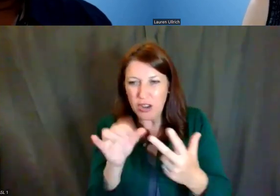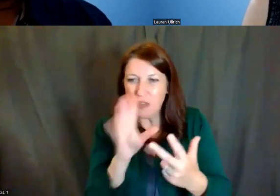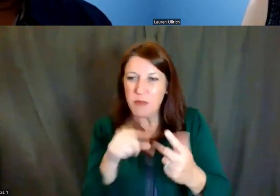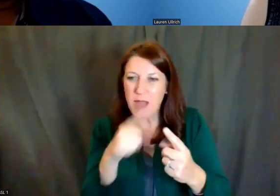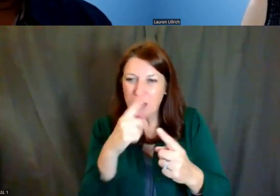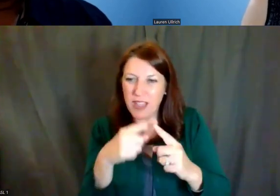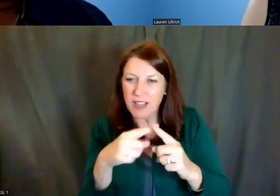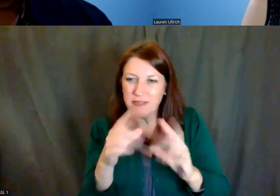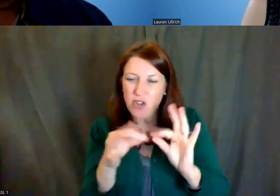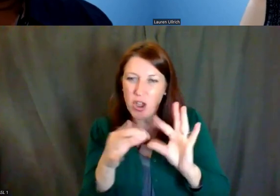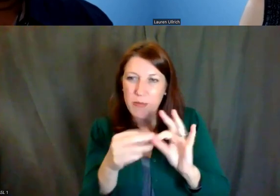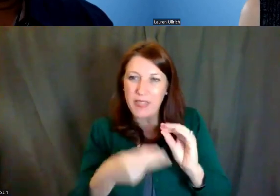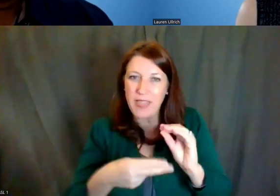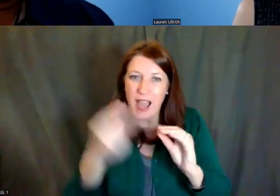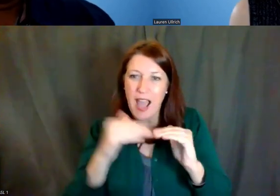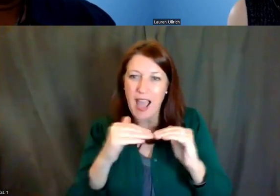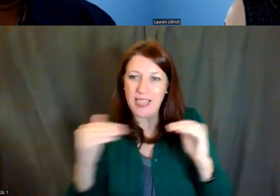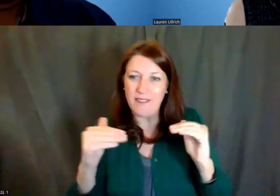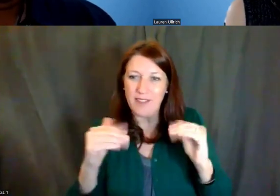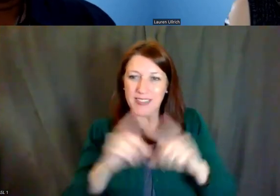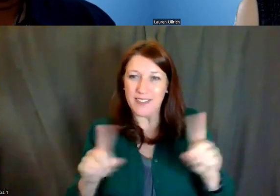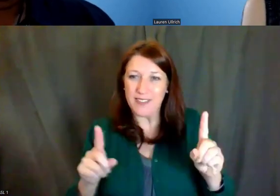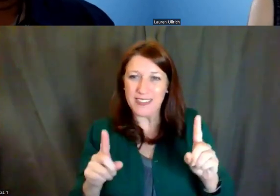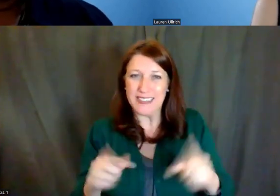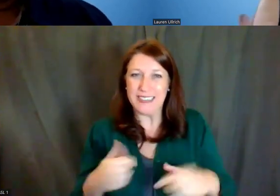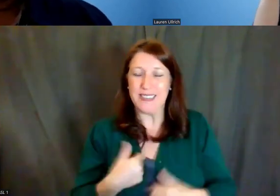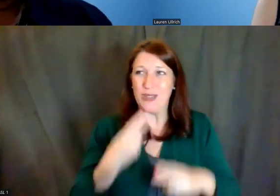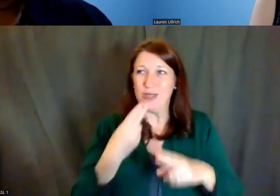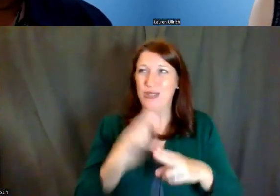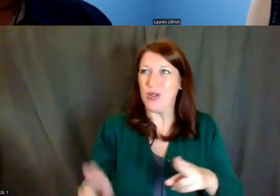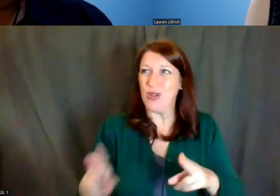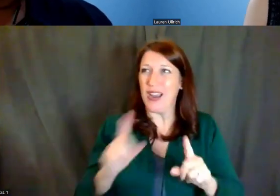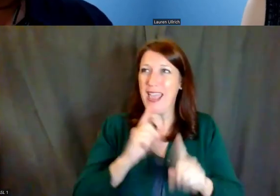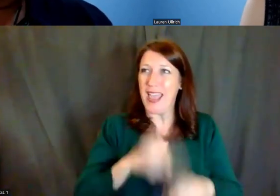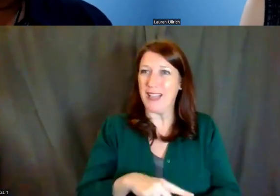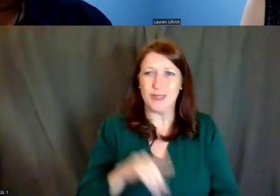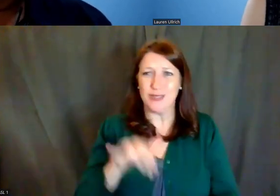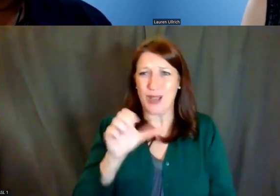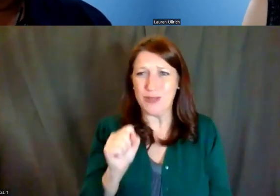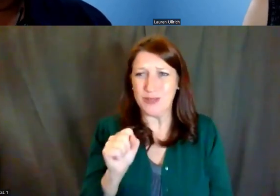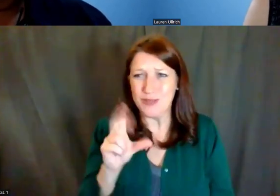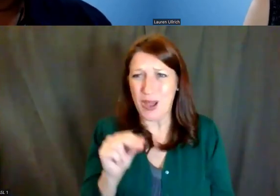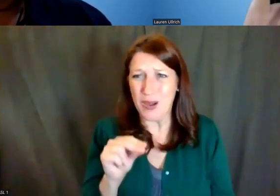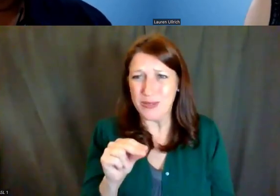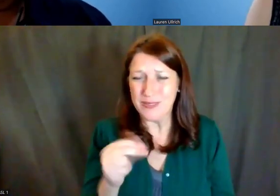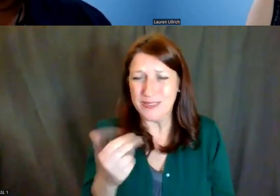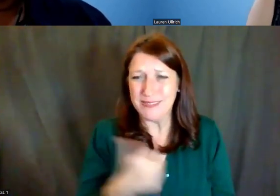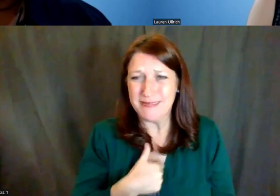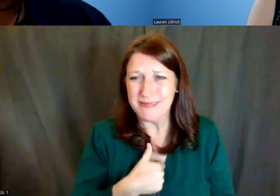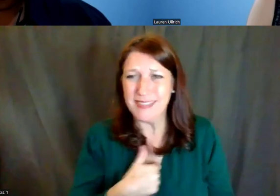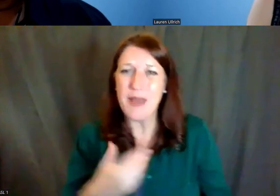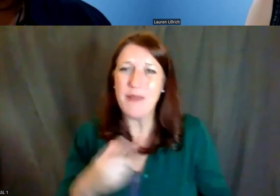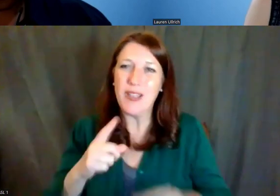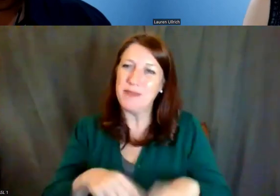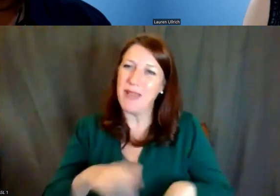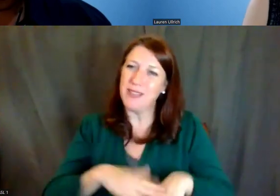The short answer is no, I'm sorry. It really depends on the FOA, because there are so many different versions of the K99,